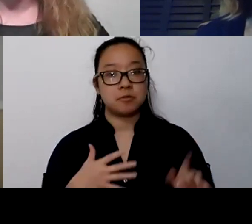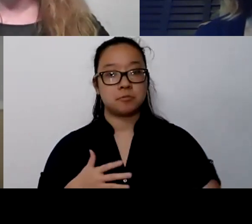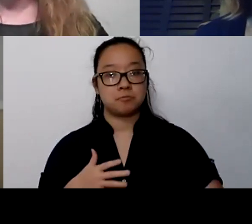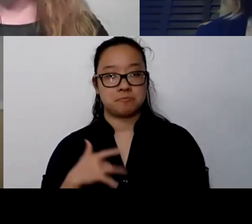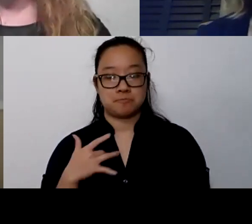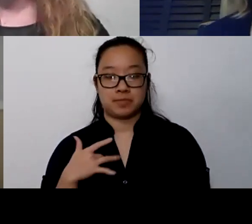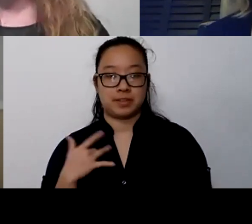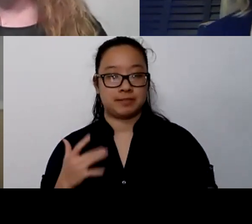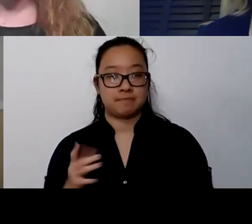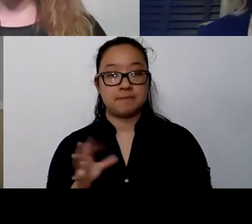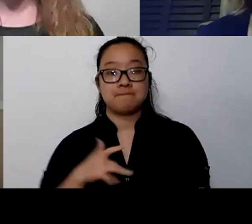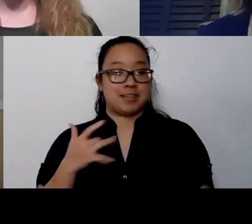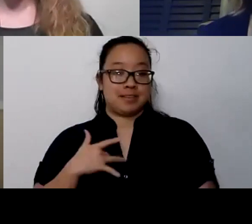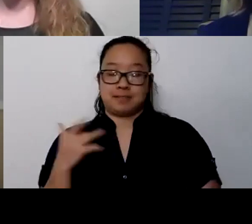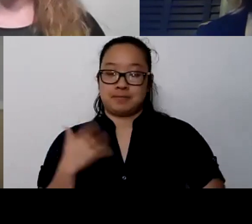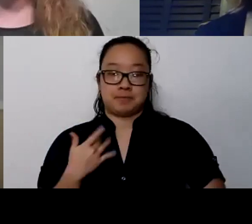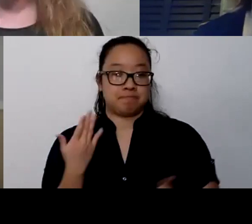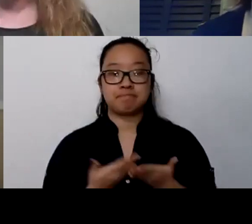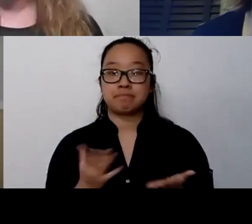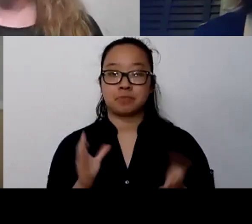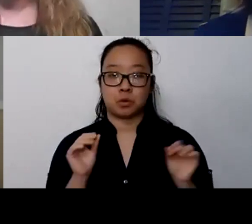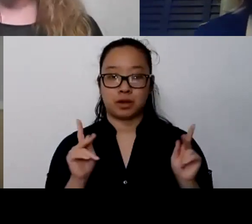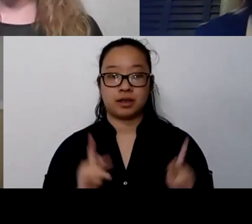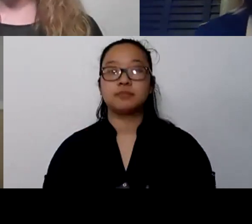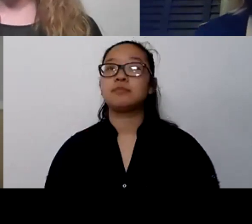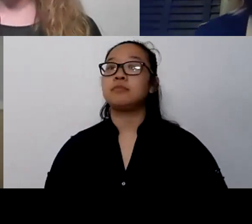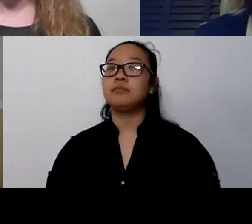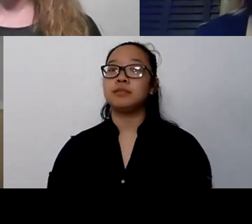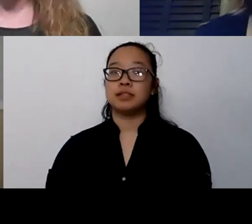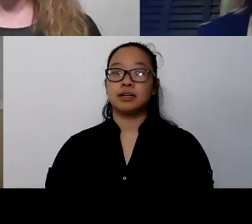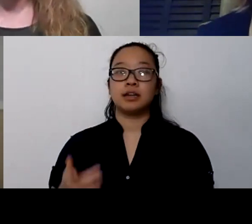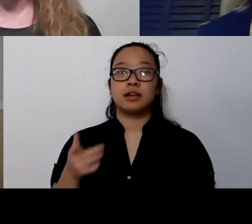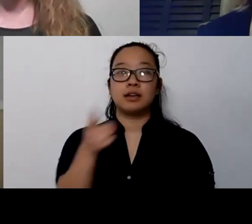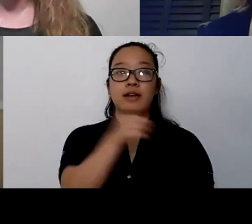[Anne] Thank you. So I think we have time for one more question and we've got a good one here.